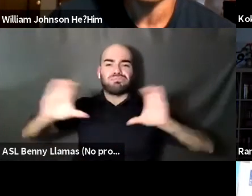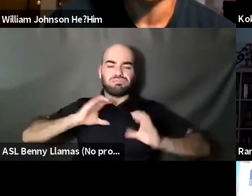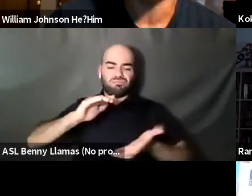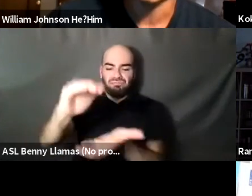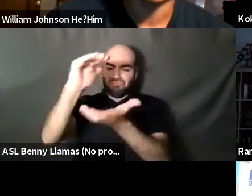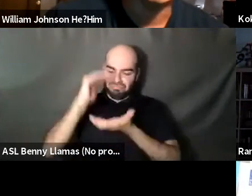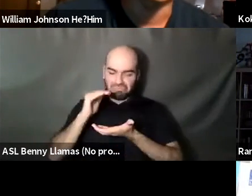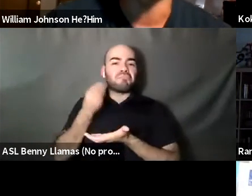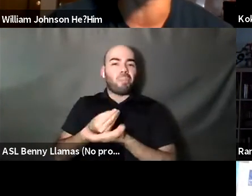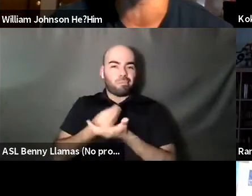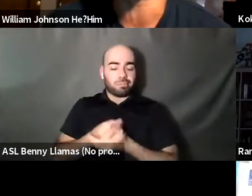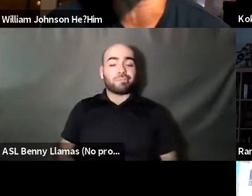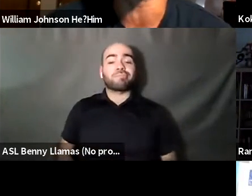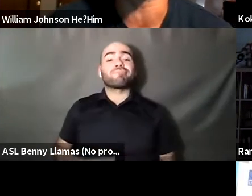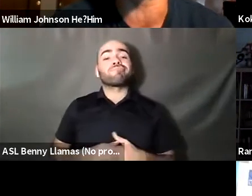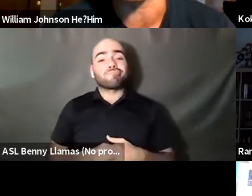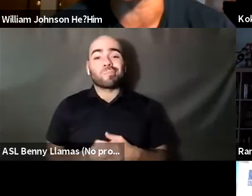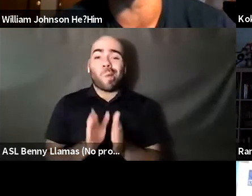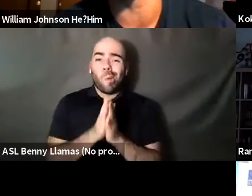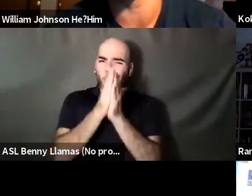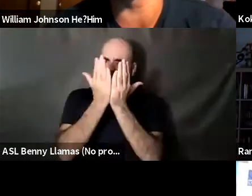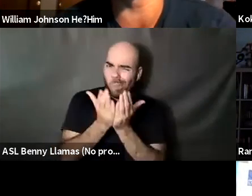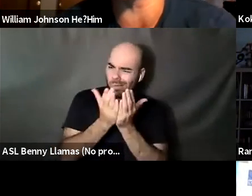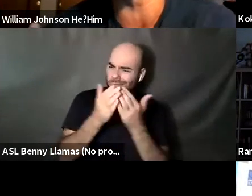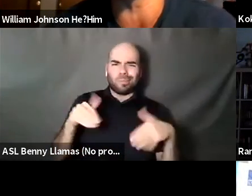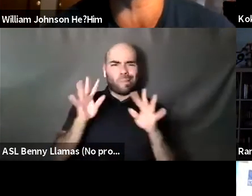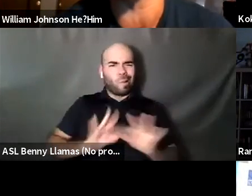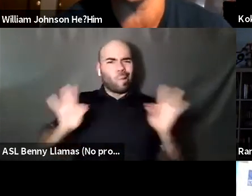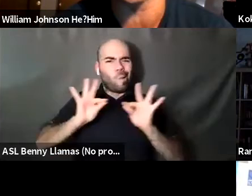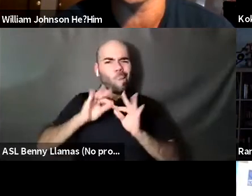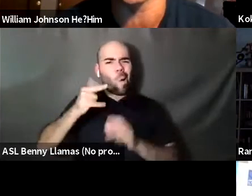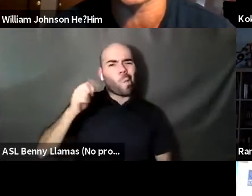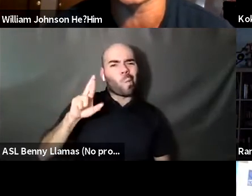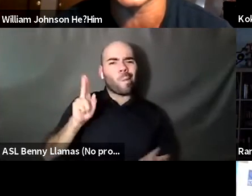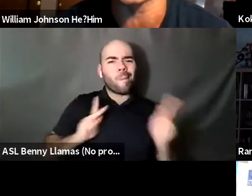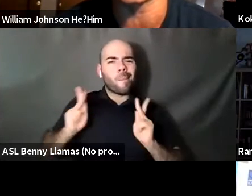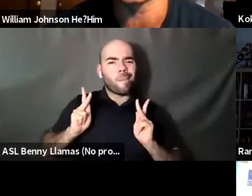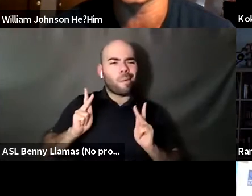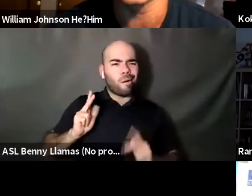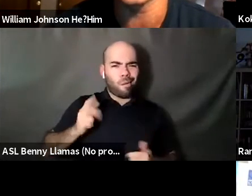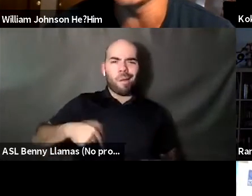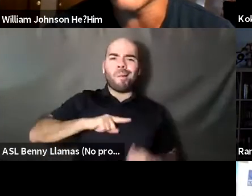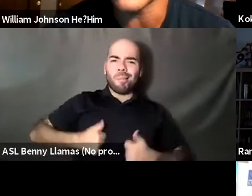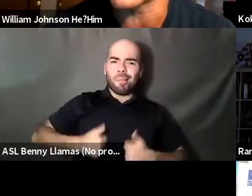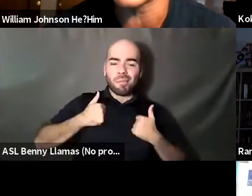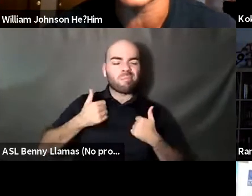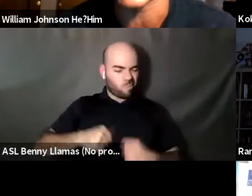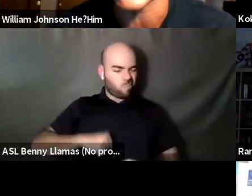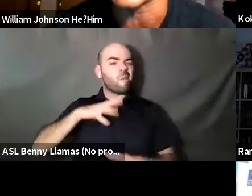William Johnson He?Him: Books have always been central to queer people's lives, which is why I'm so proud to work for this organization. There's no other organization like it.